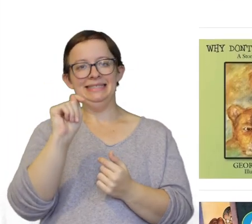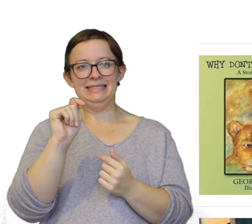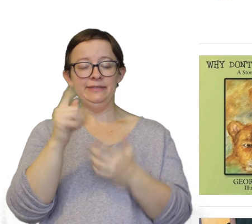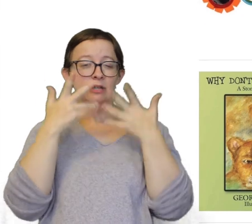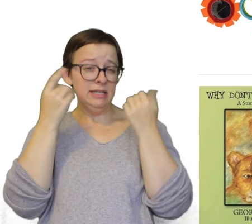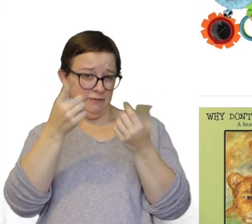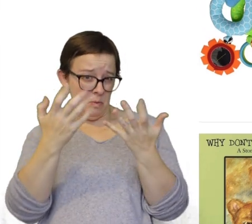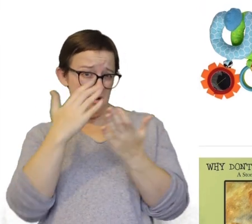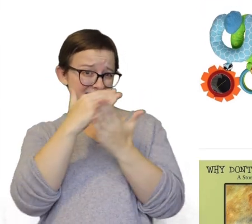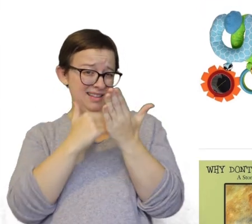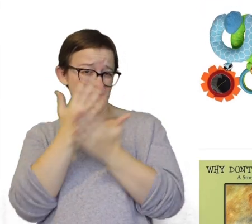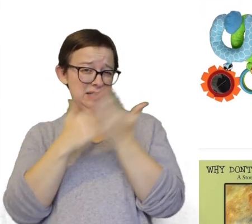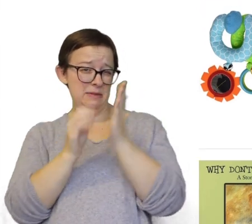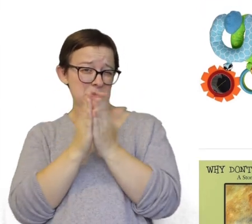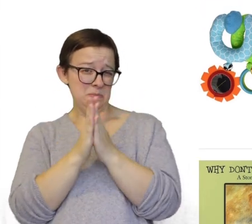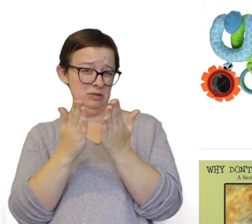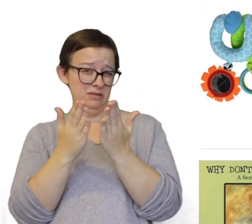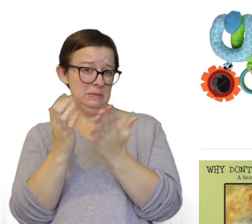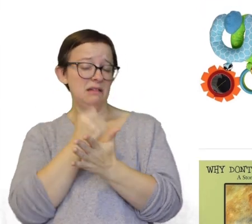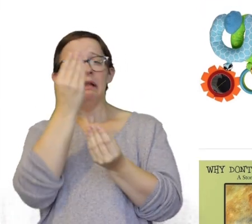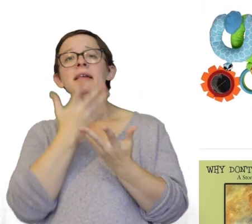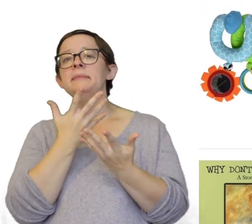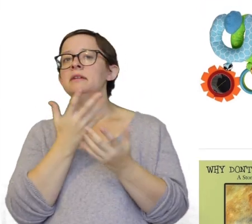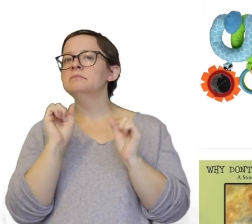If you want a list of some of the books that we got please let me know